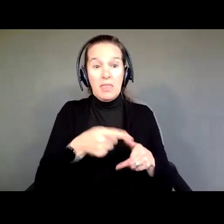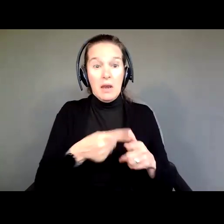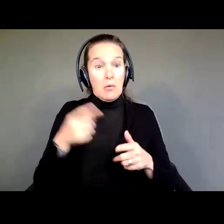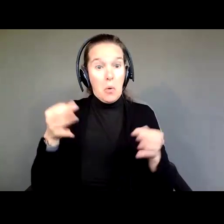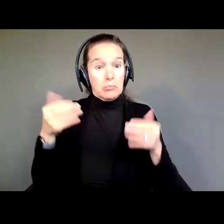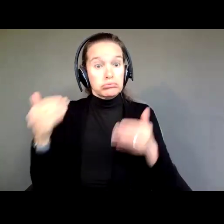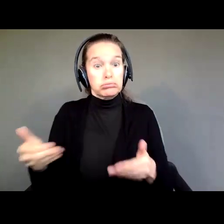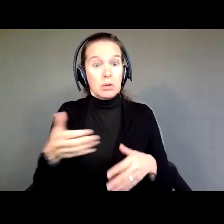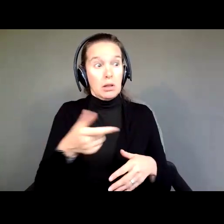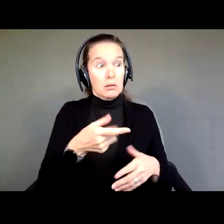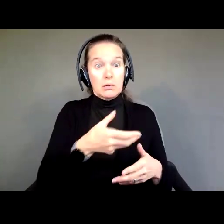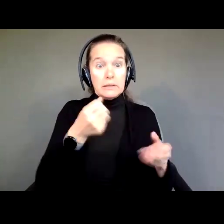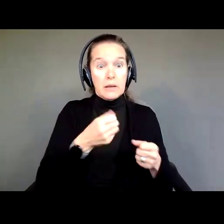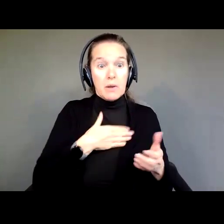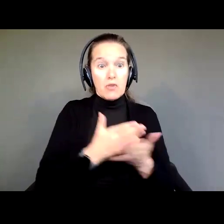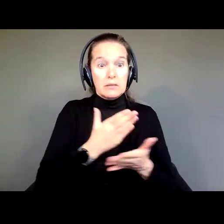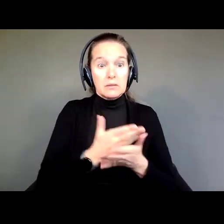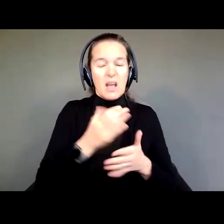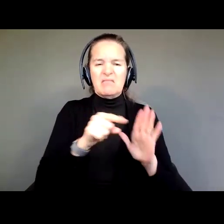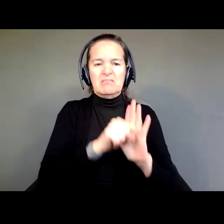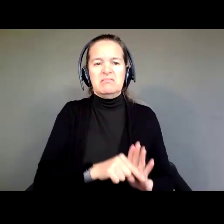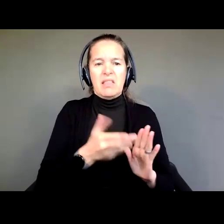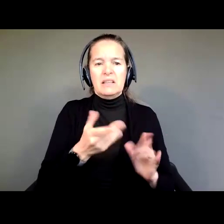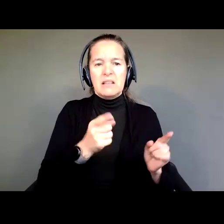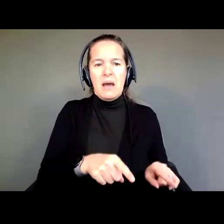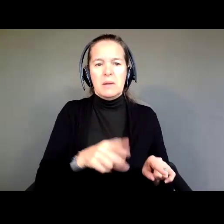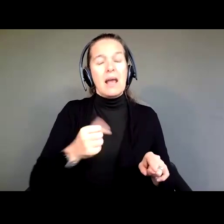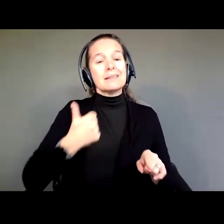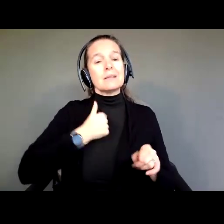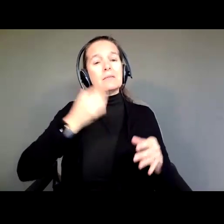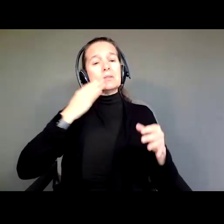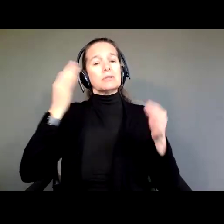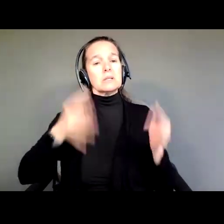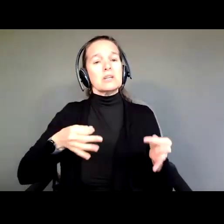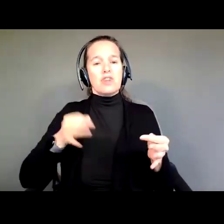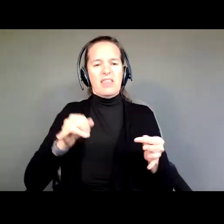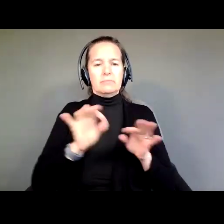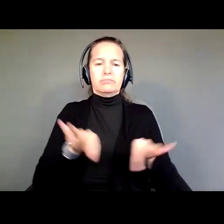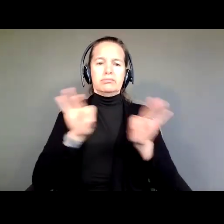Because just like we know that self determination is the key to a good quality of life, we know